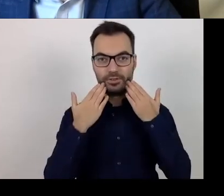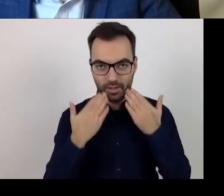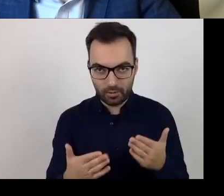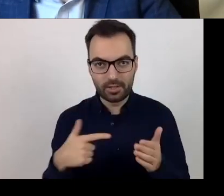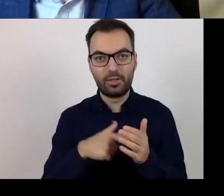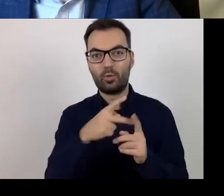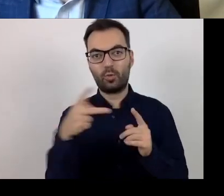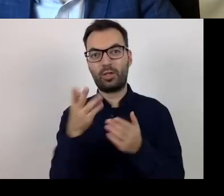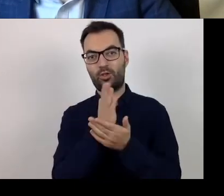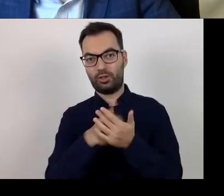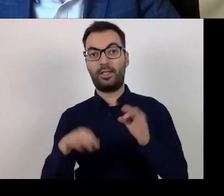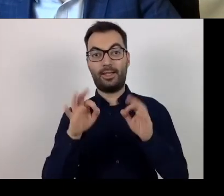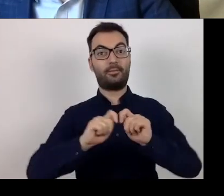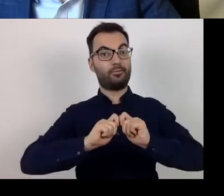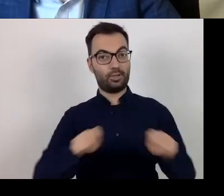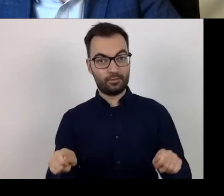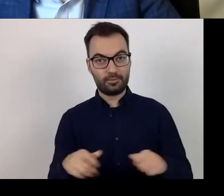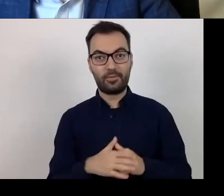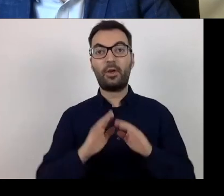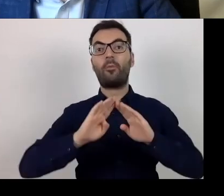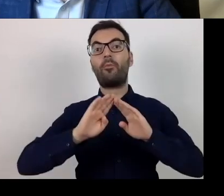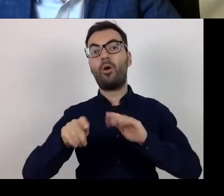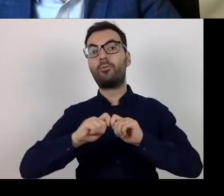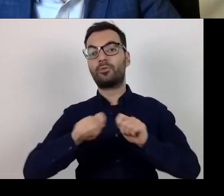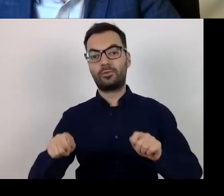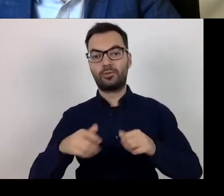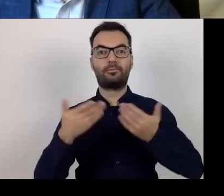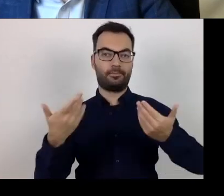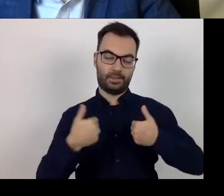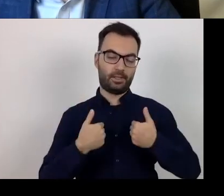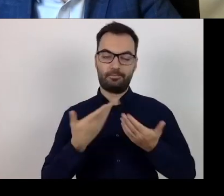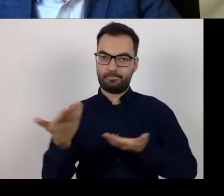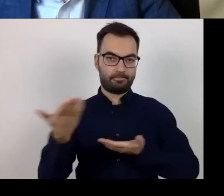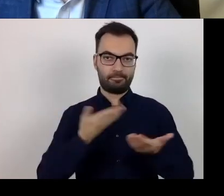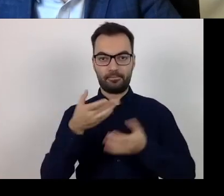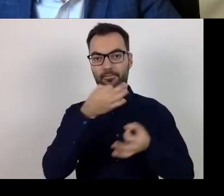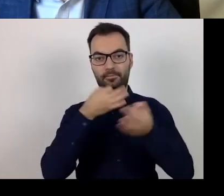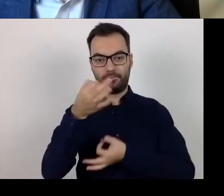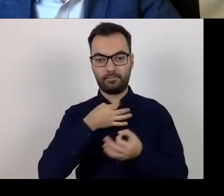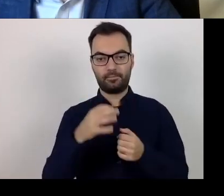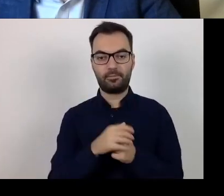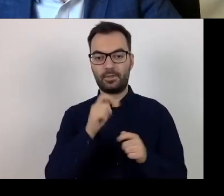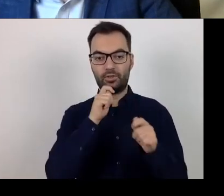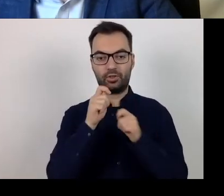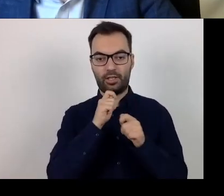Now we will have a break. After the break, I will be available on the chat feed.